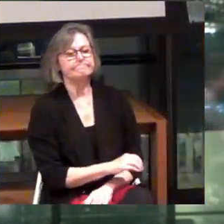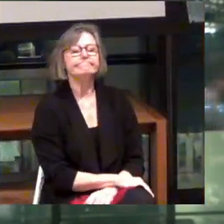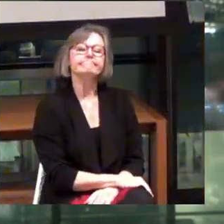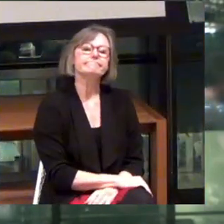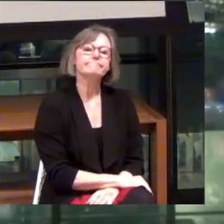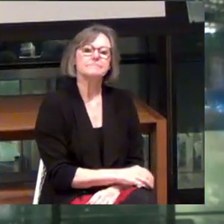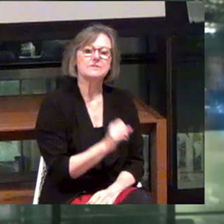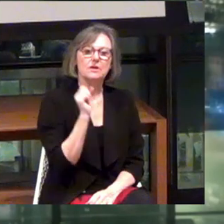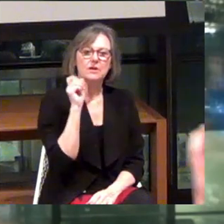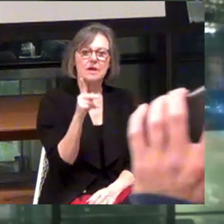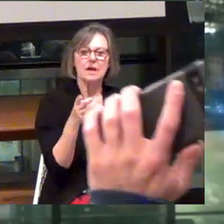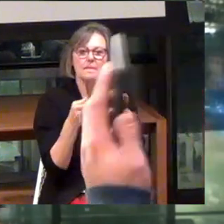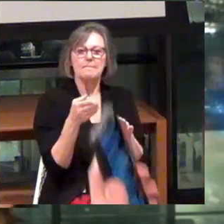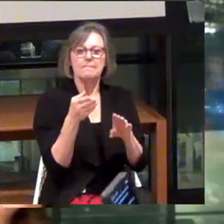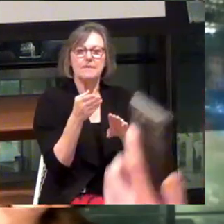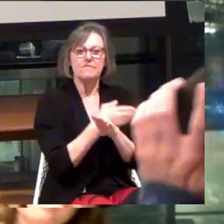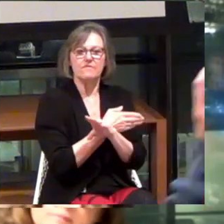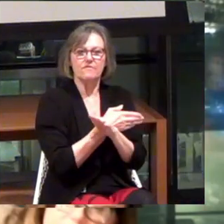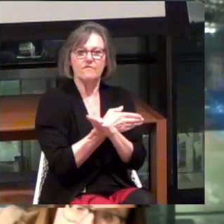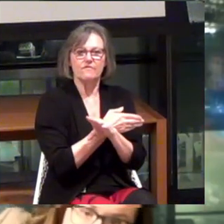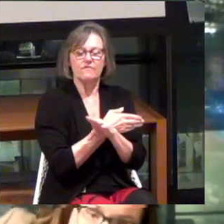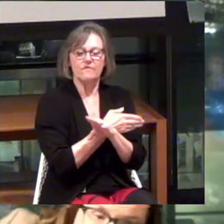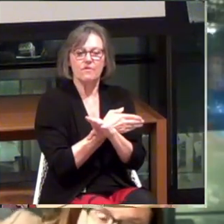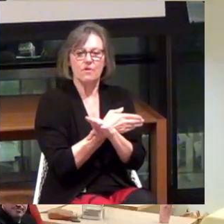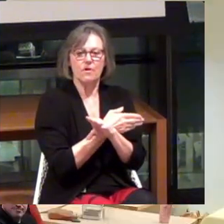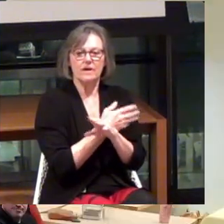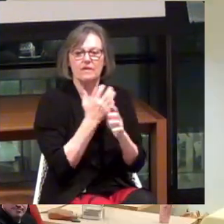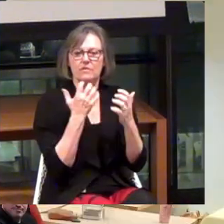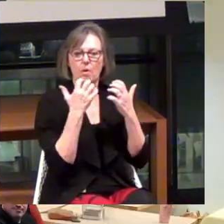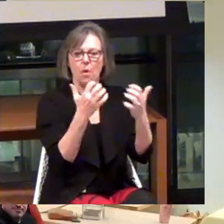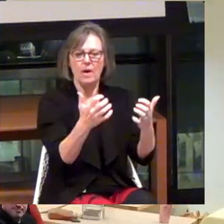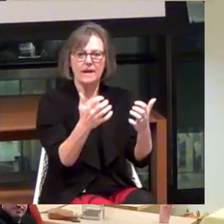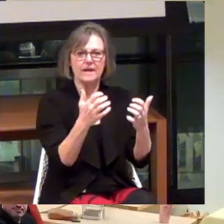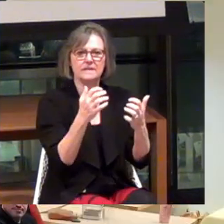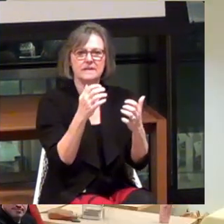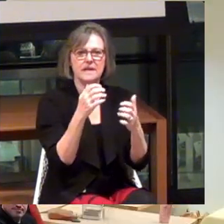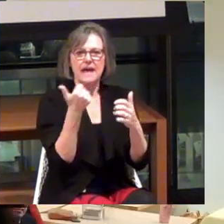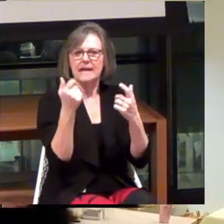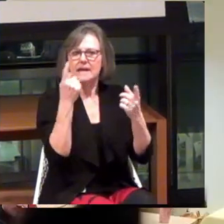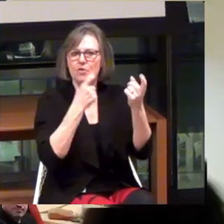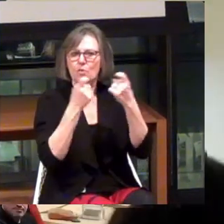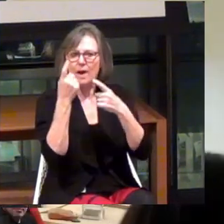Before I give it to the audience and webcast questions, does anyone in the audience here